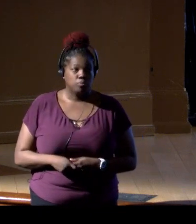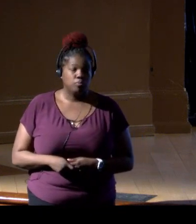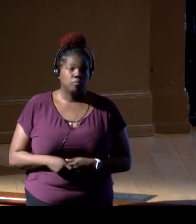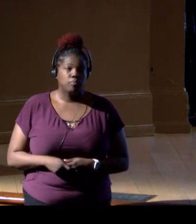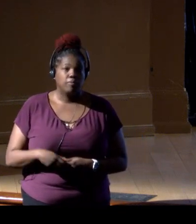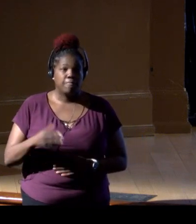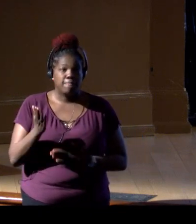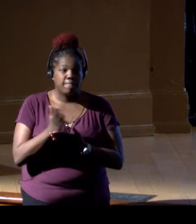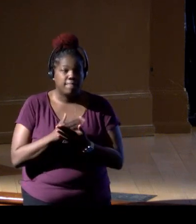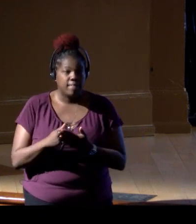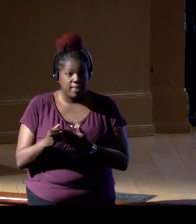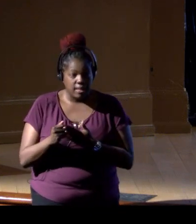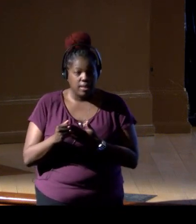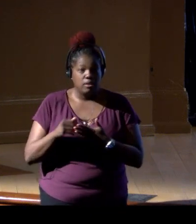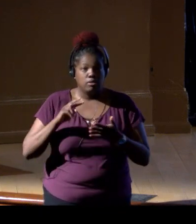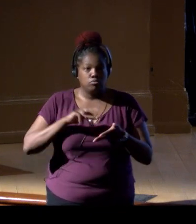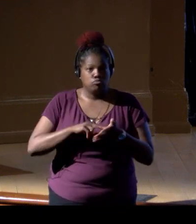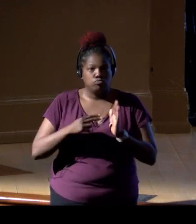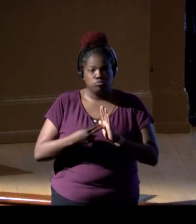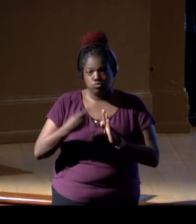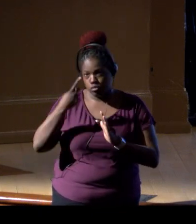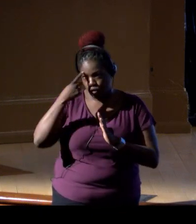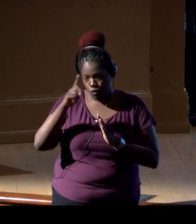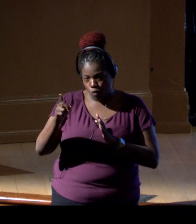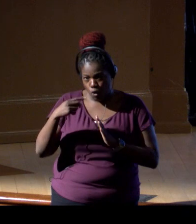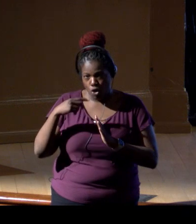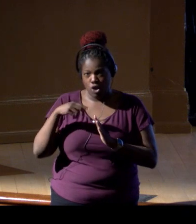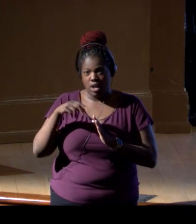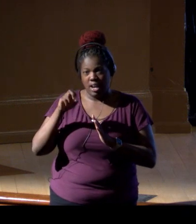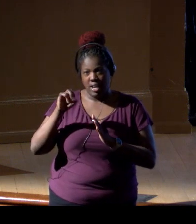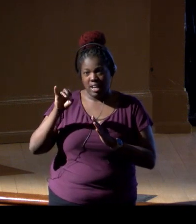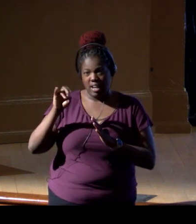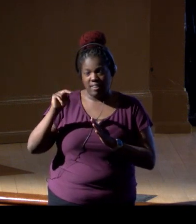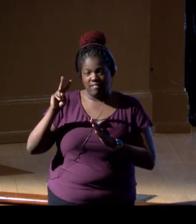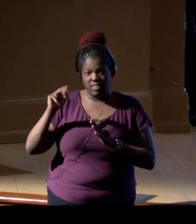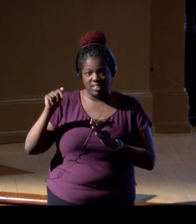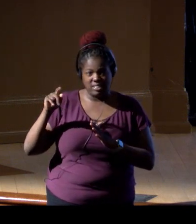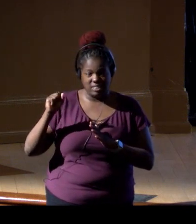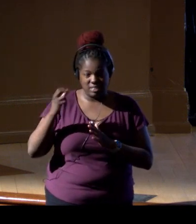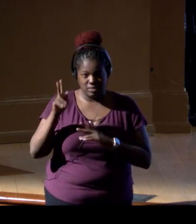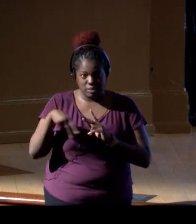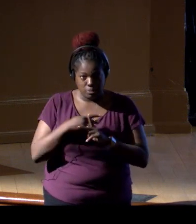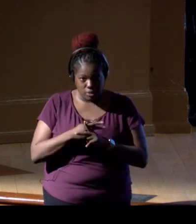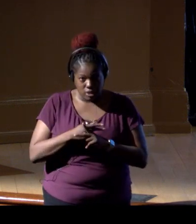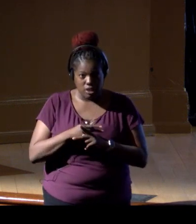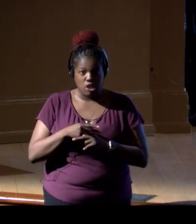And some purposes beyond invasive species, the use of eDNA to detect threatened and endangered species